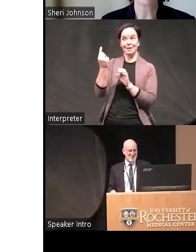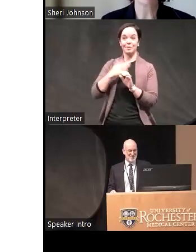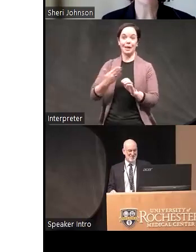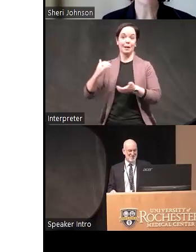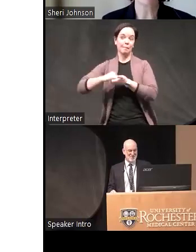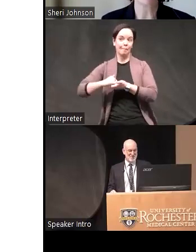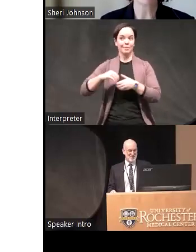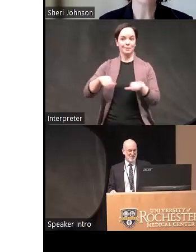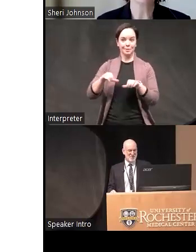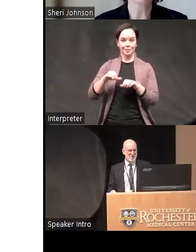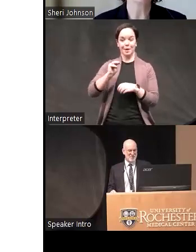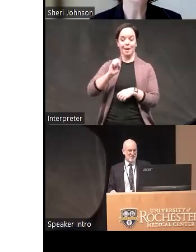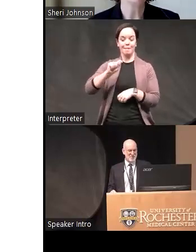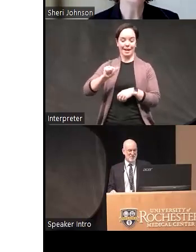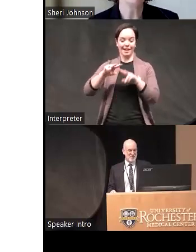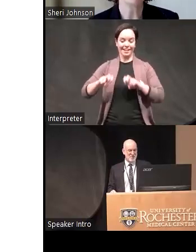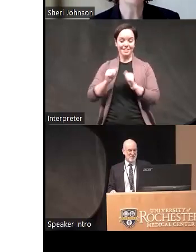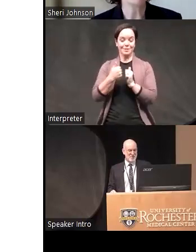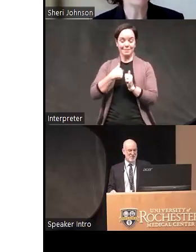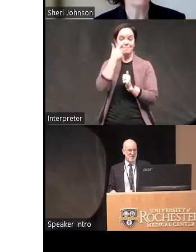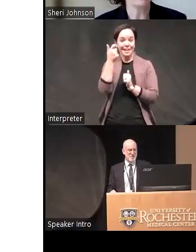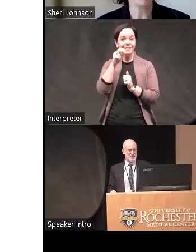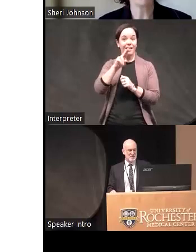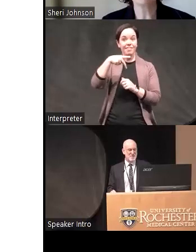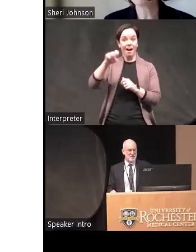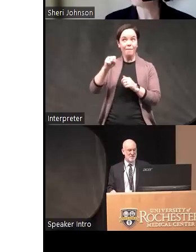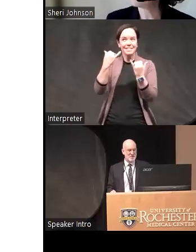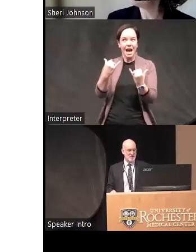the UPS has now been used in enough countries that I think we could begin to look at that